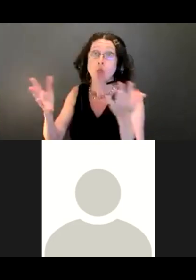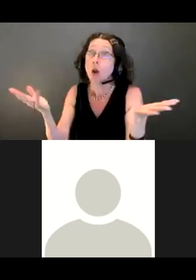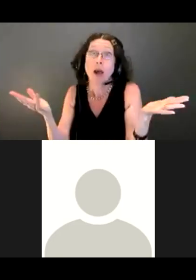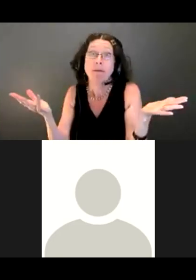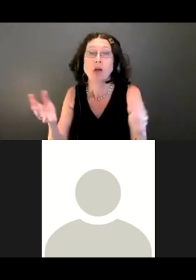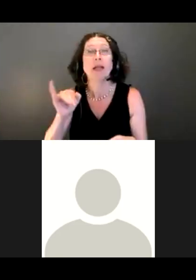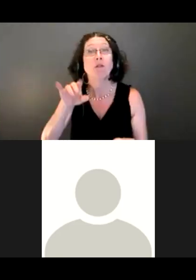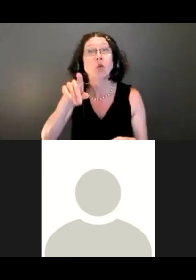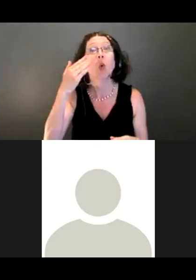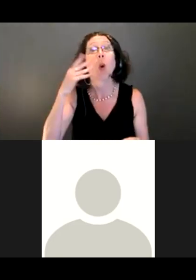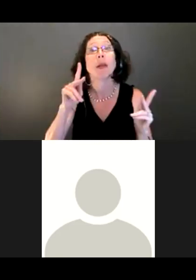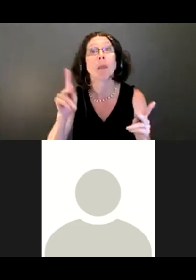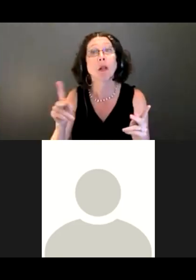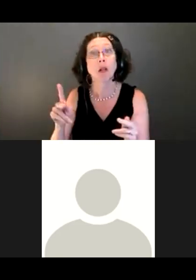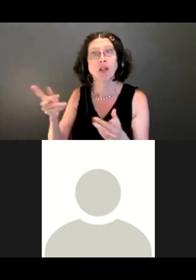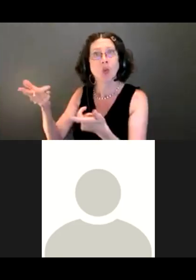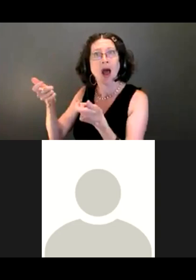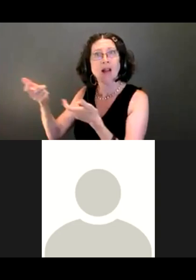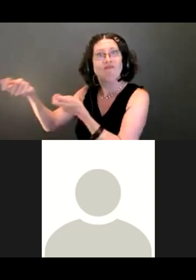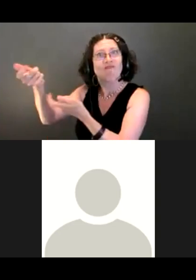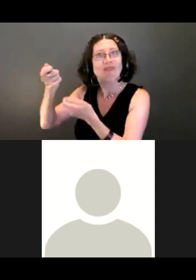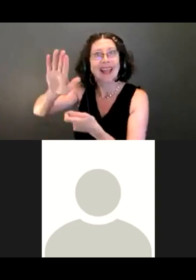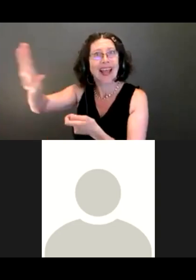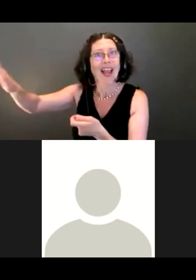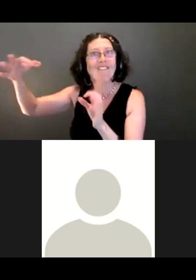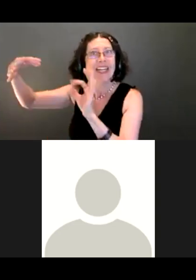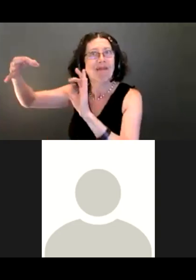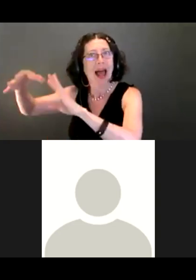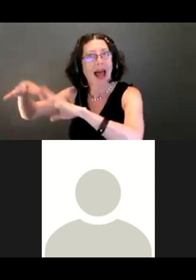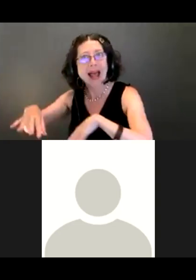give us some feedback, if you have more feedback after this, our conversation is not over.